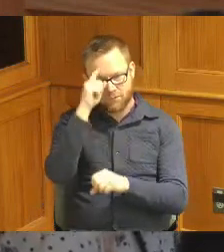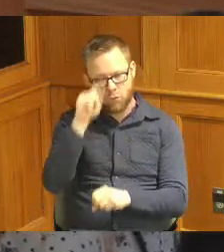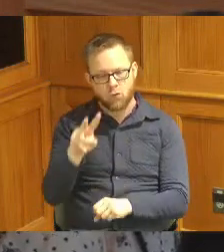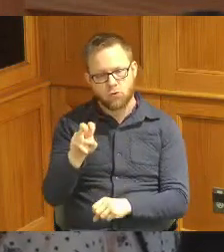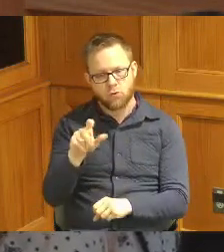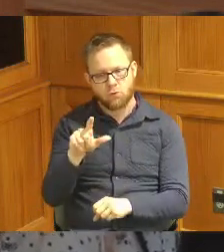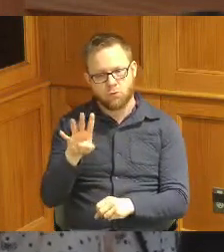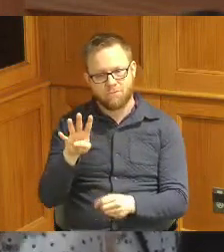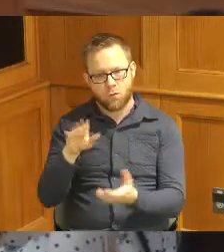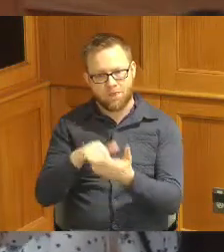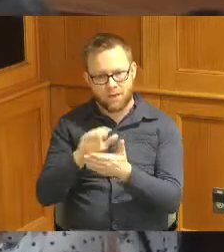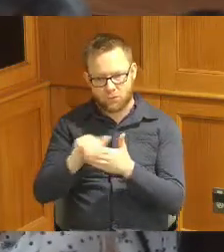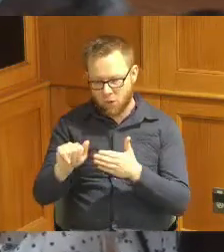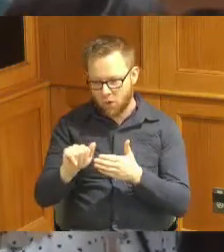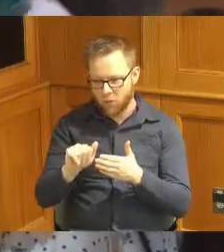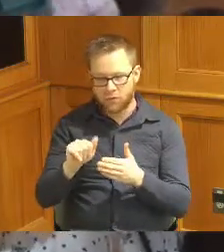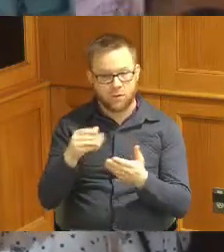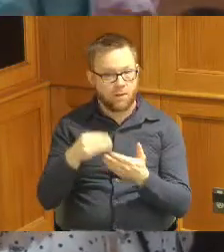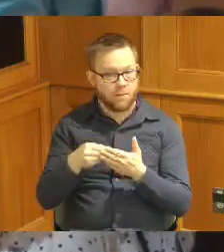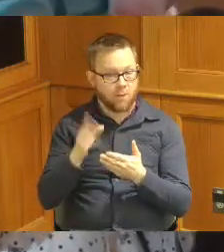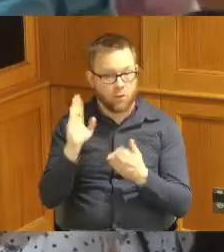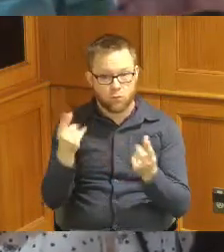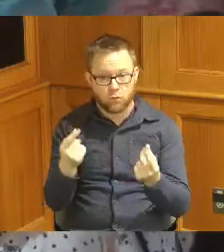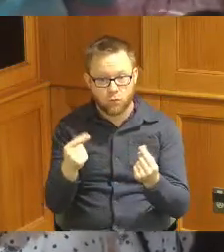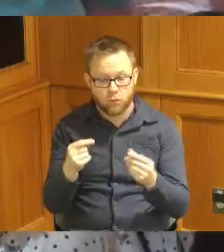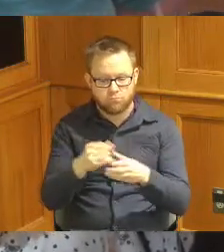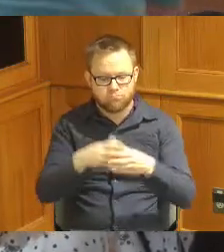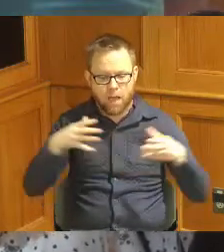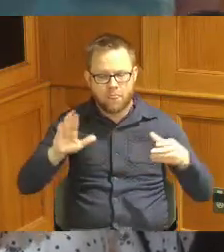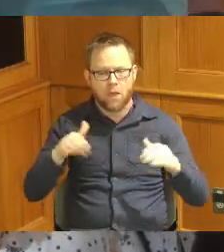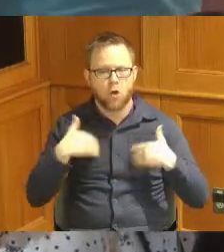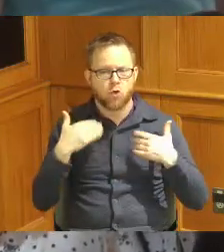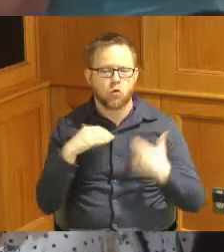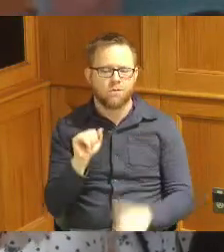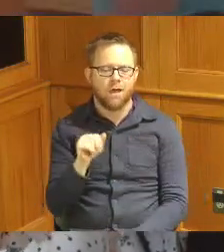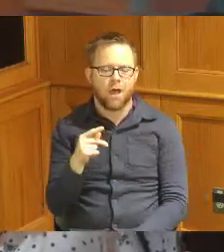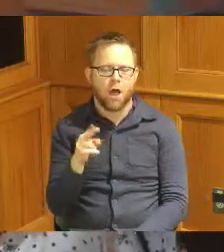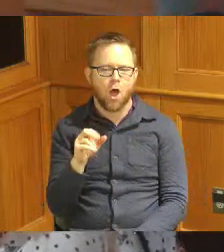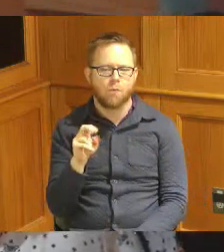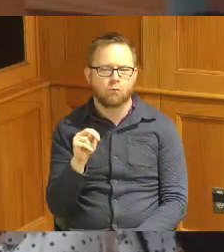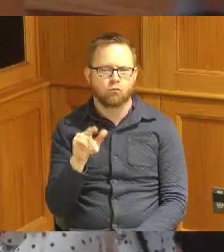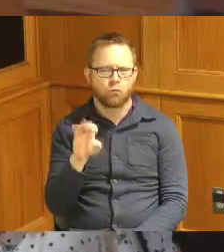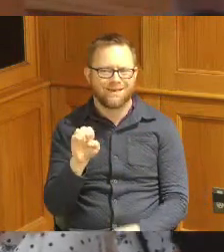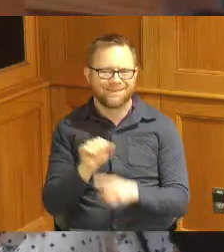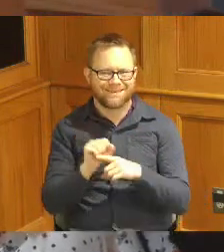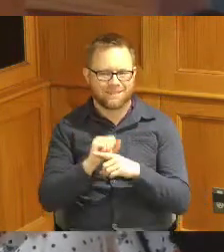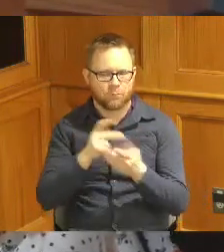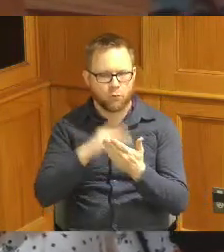the grant funds will be used to expand their youth apprenticeship program to serve 230 youth